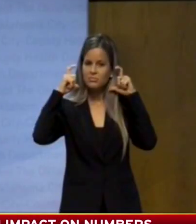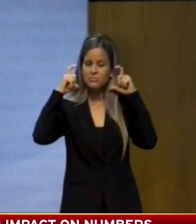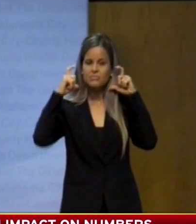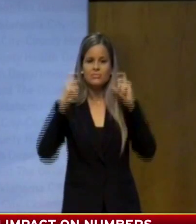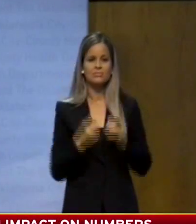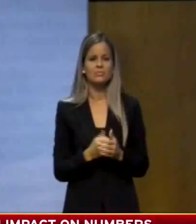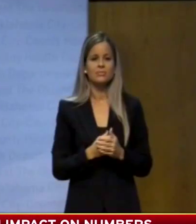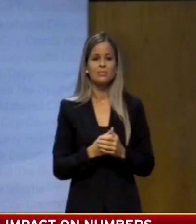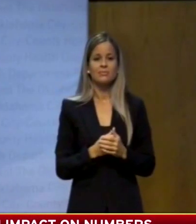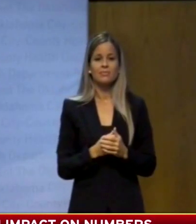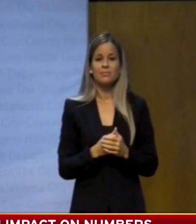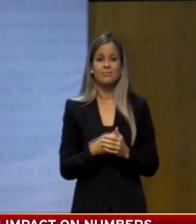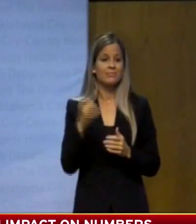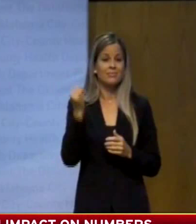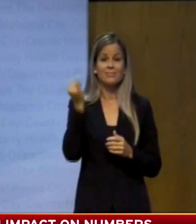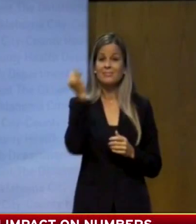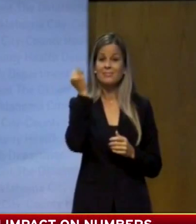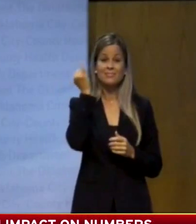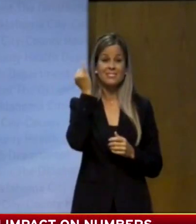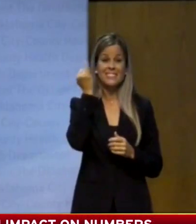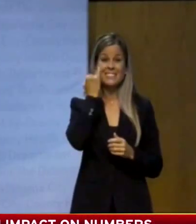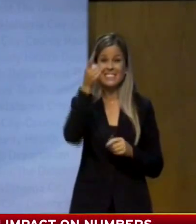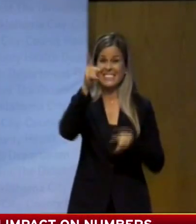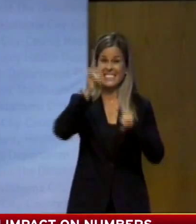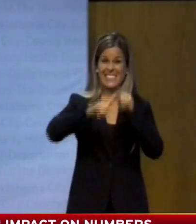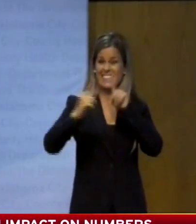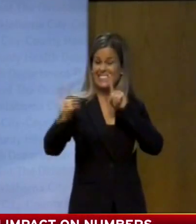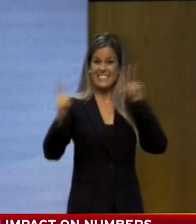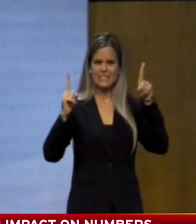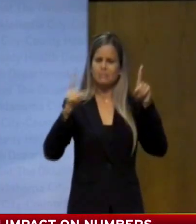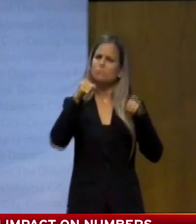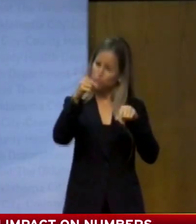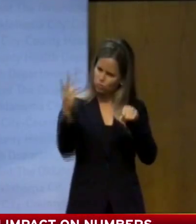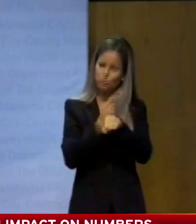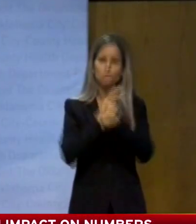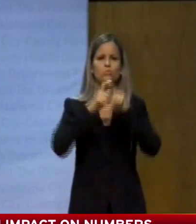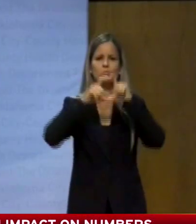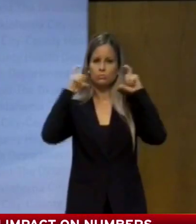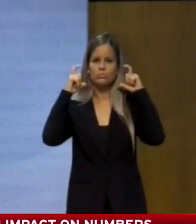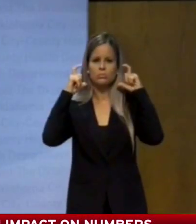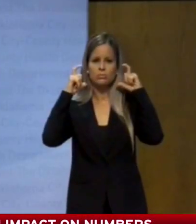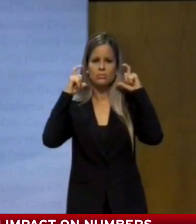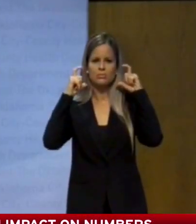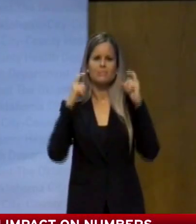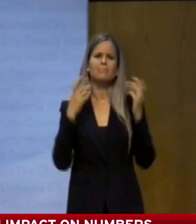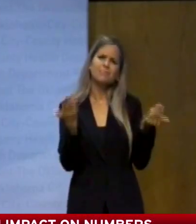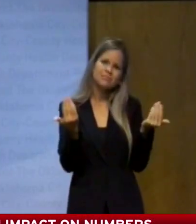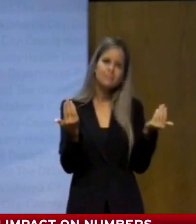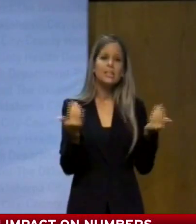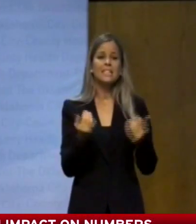is difficult and I can't believe I have to say this but if you are still sick please